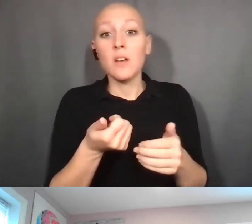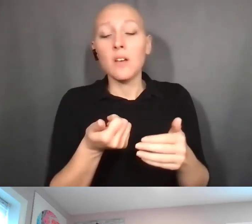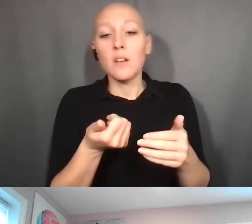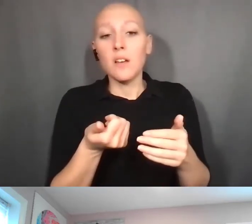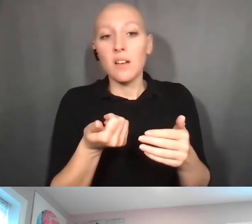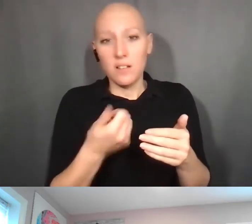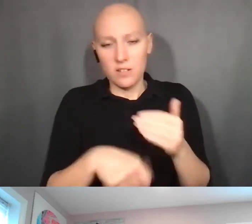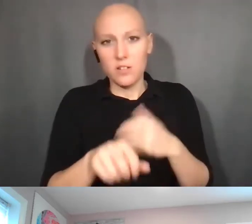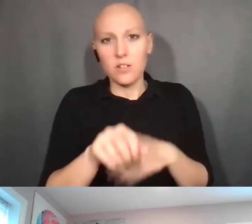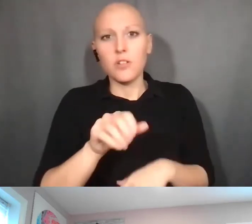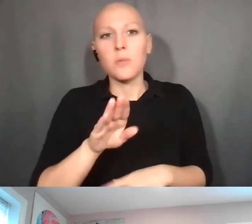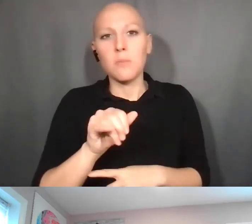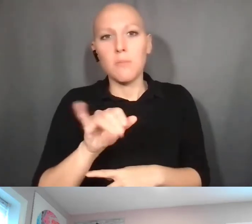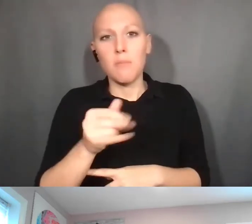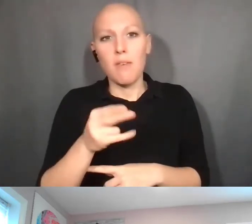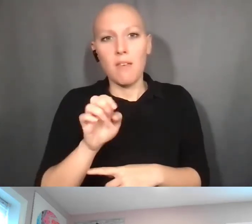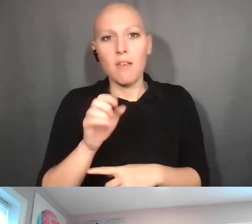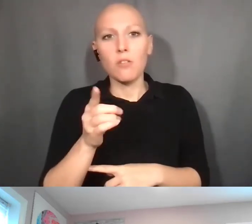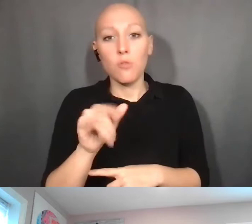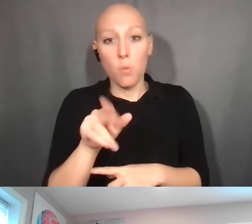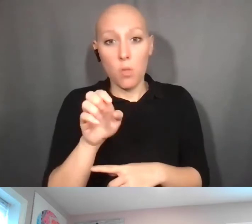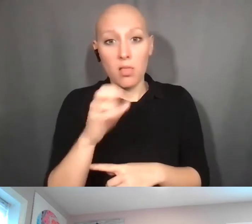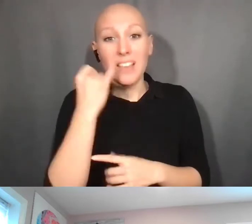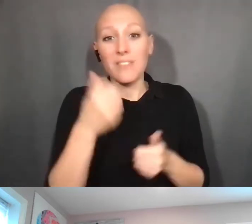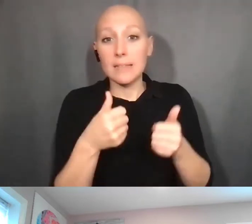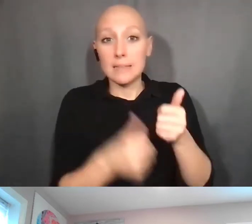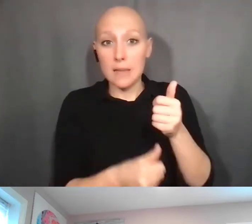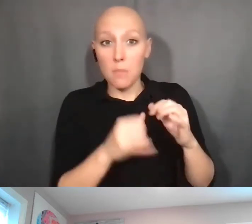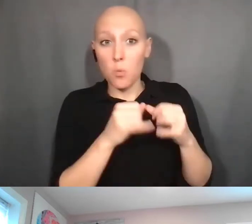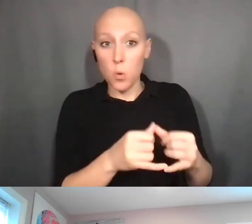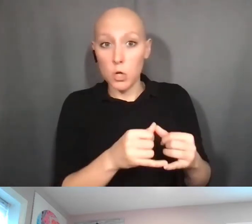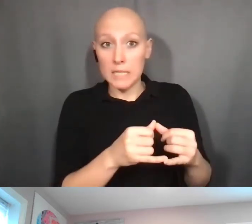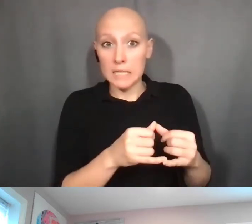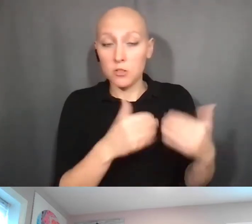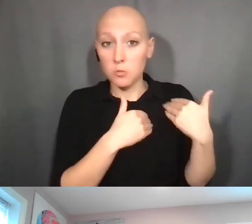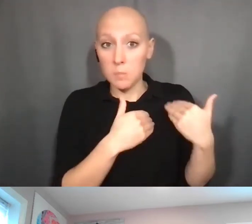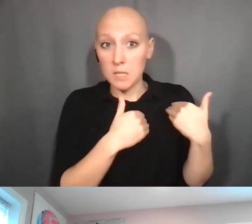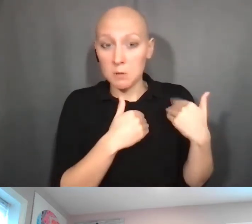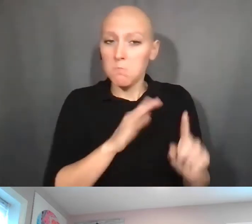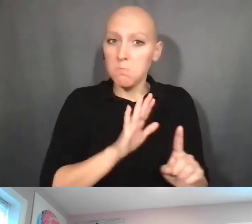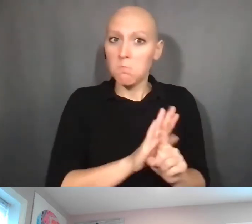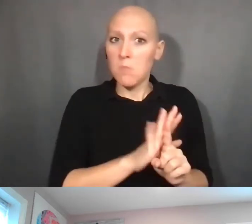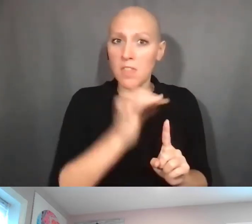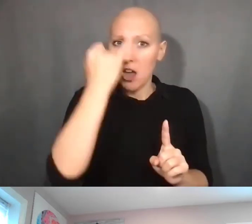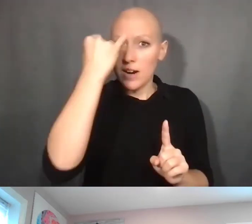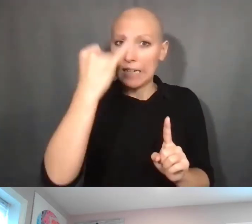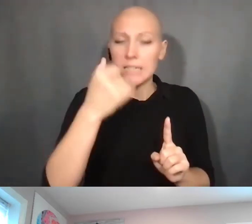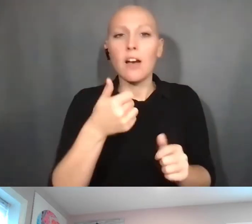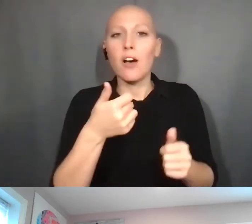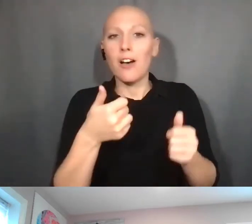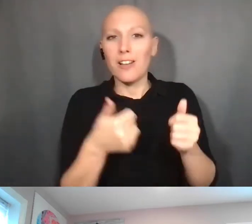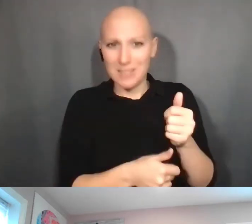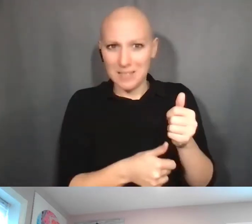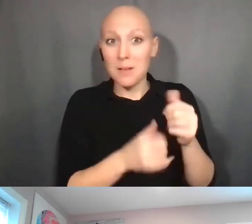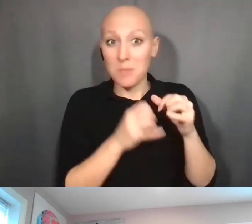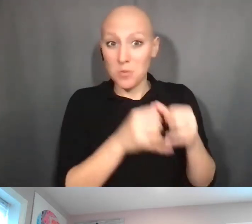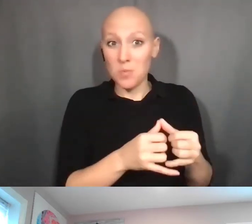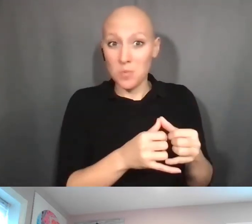is responsible for the invention ... It was their idea, under their subaward. Subawardees have their own rights under Bayh-Dole